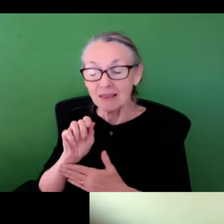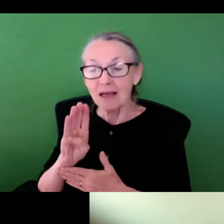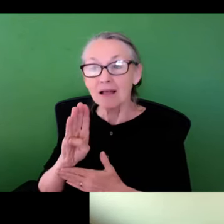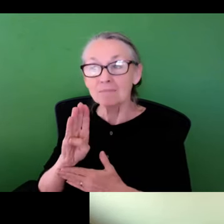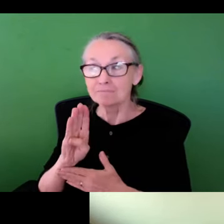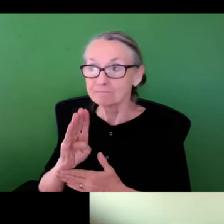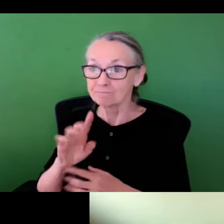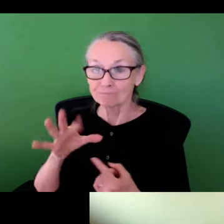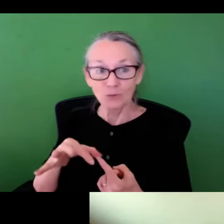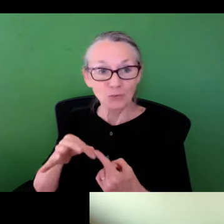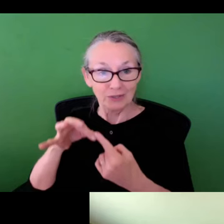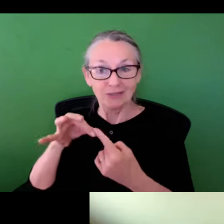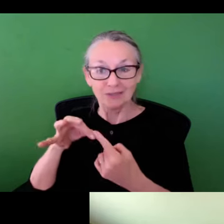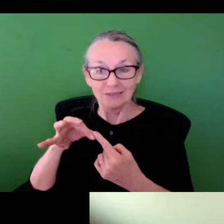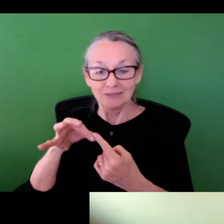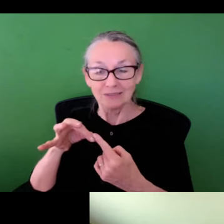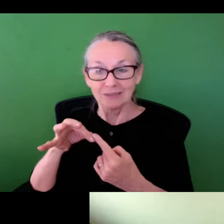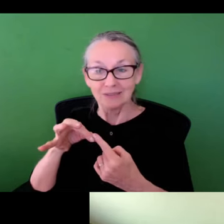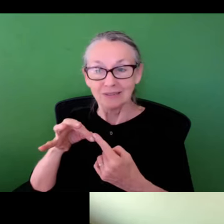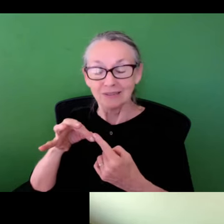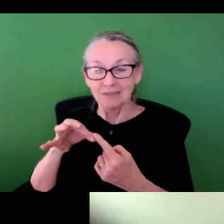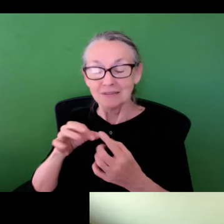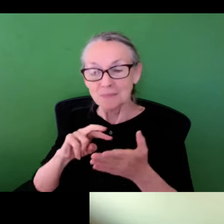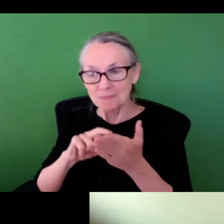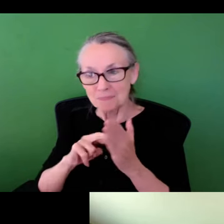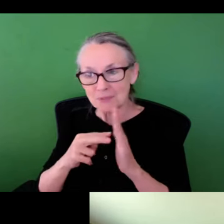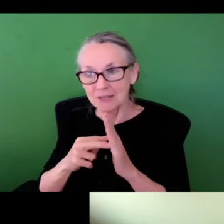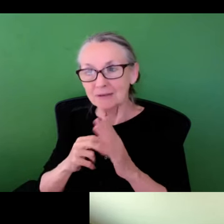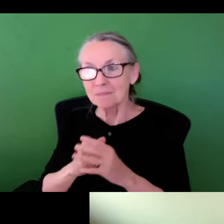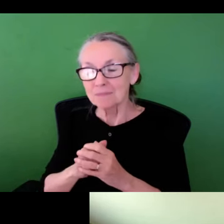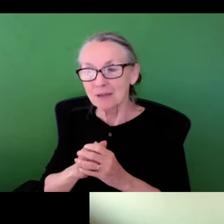it is a lab that is one-of-a-kind